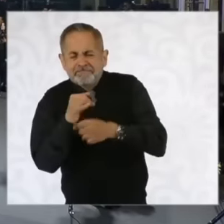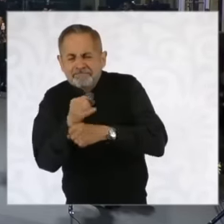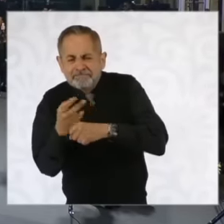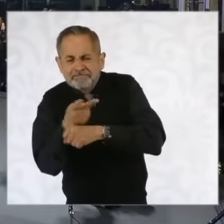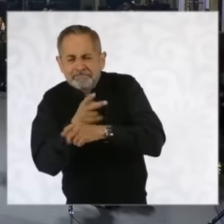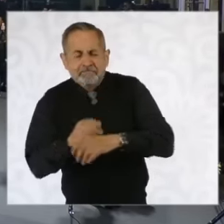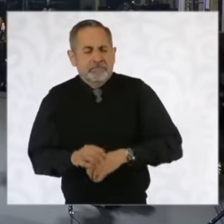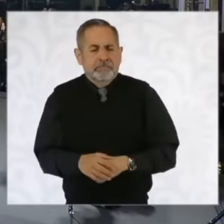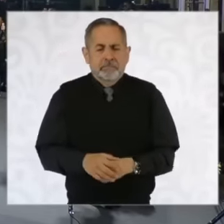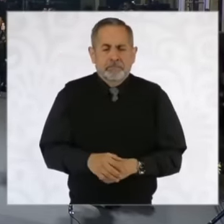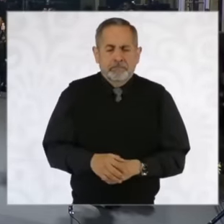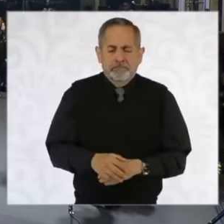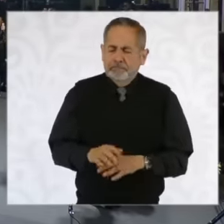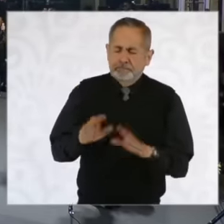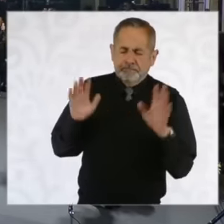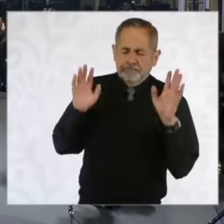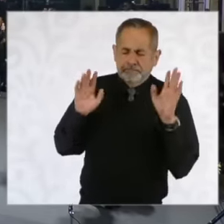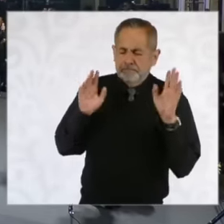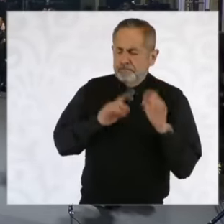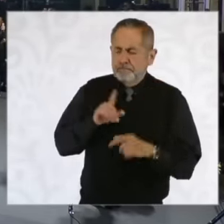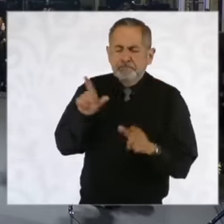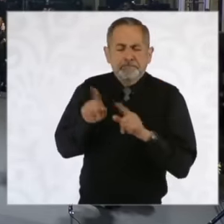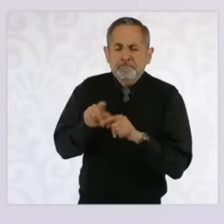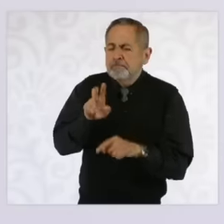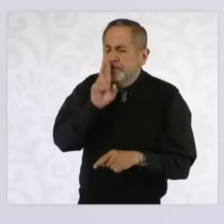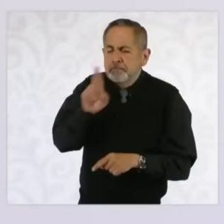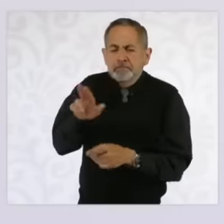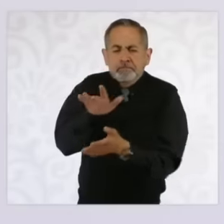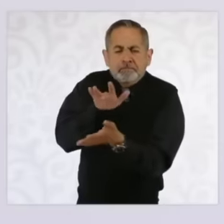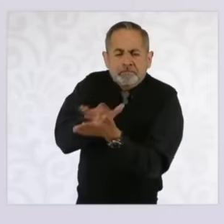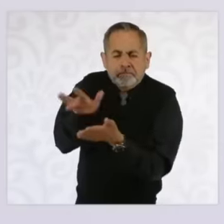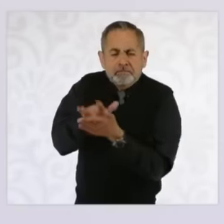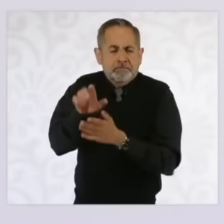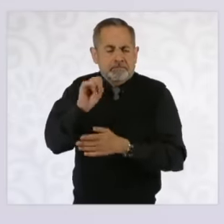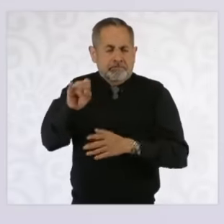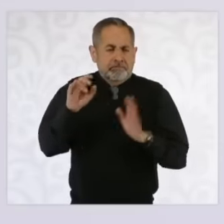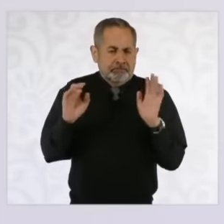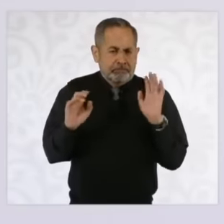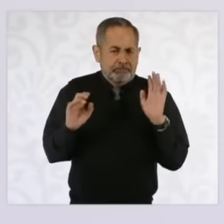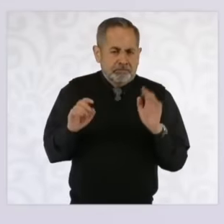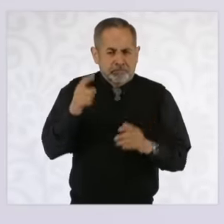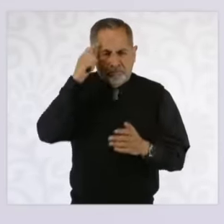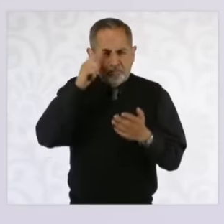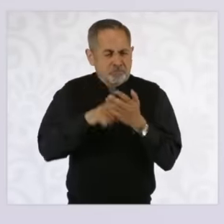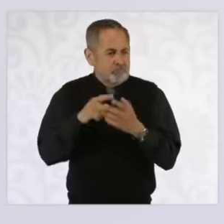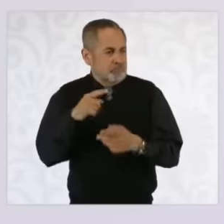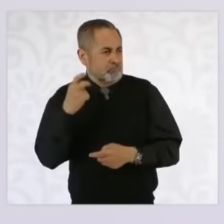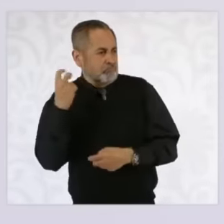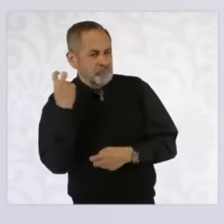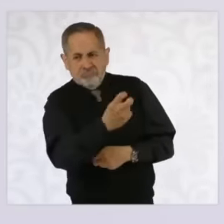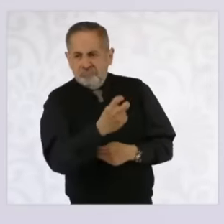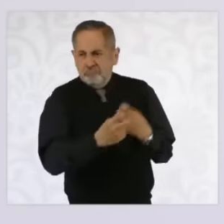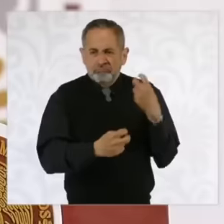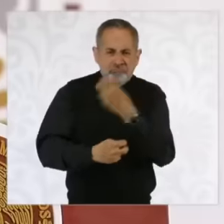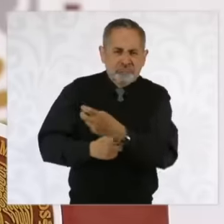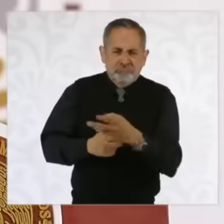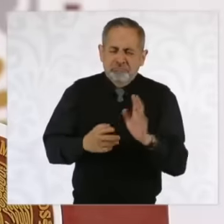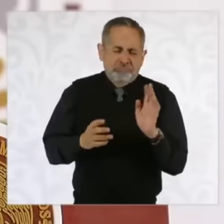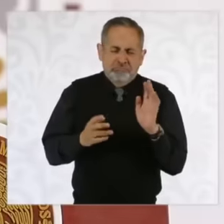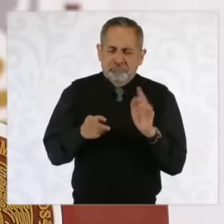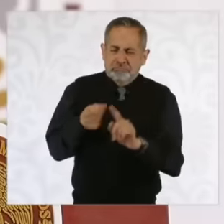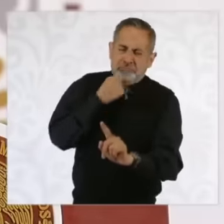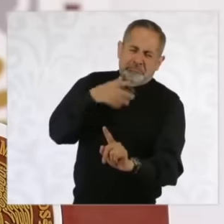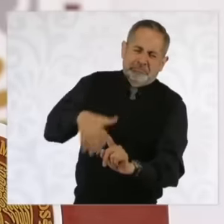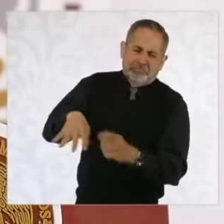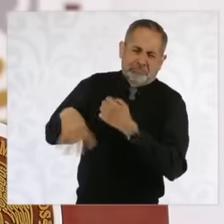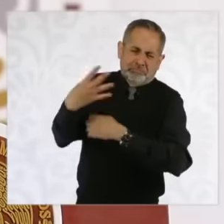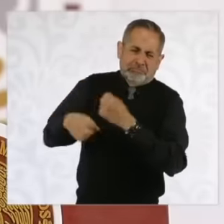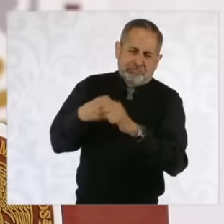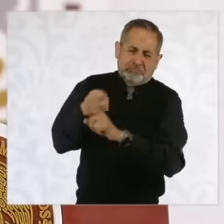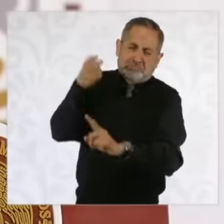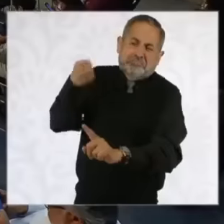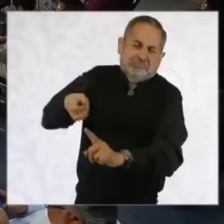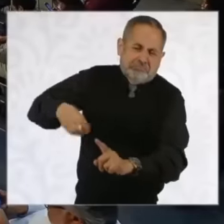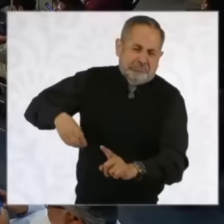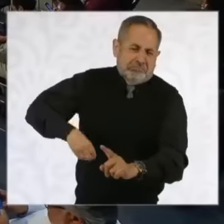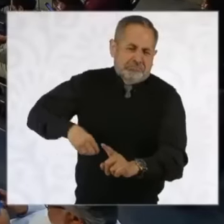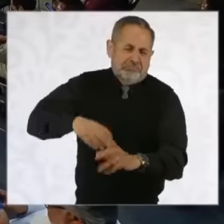support I believe should not be criminalized, especially a 14-year-old girl. Thank you and on good terms,